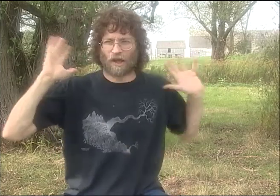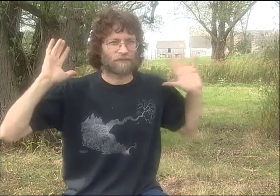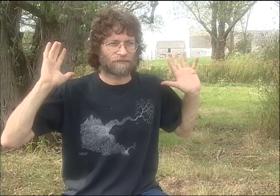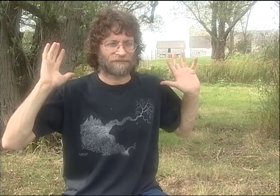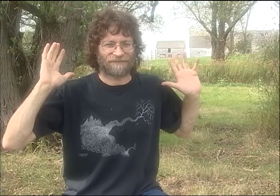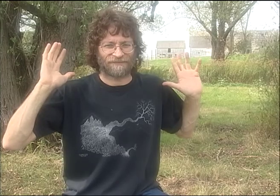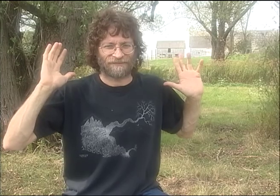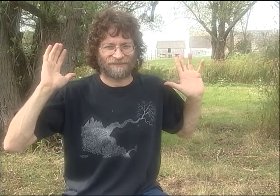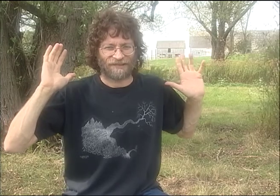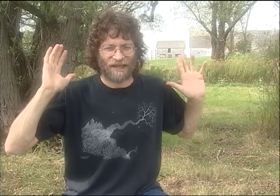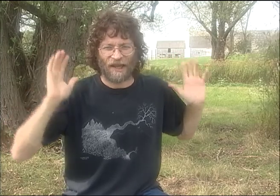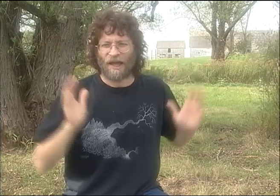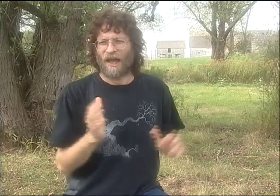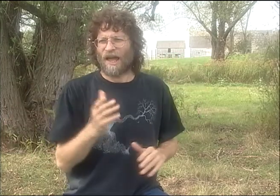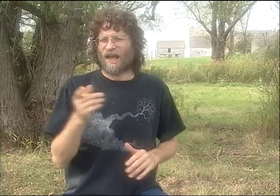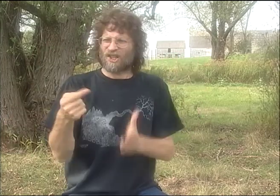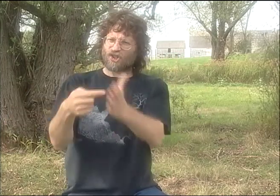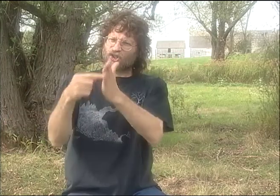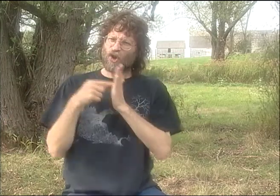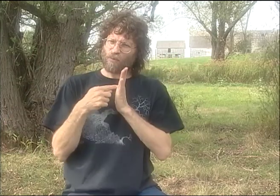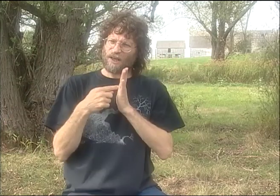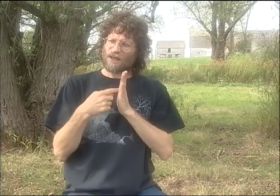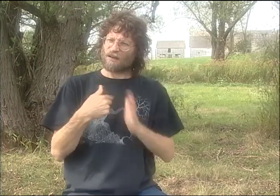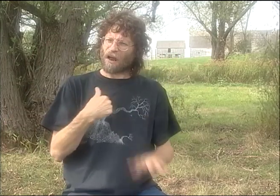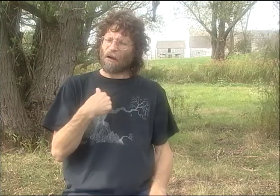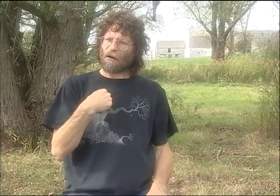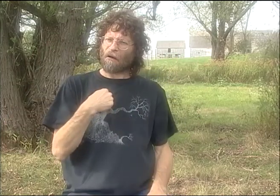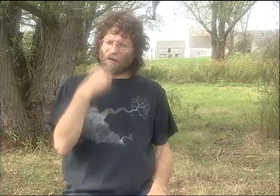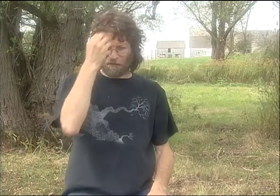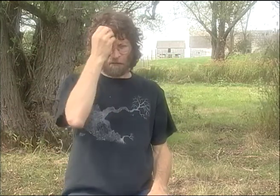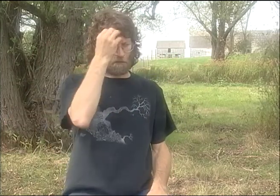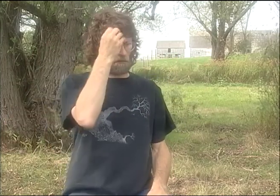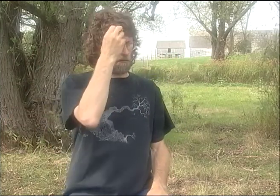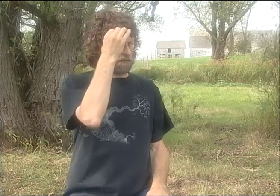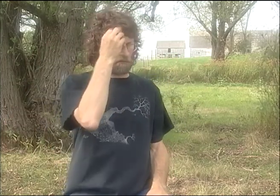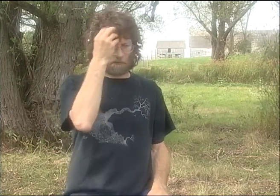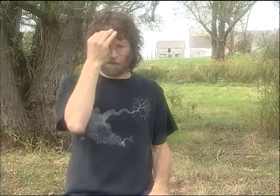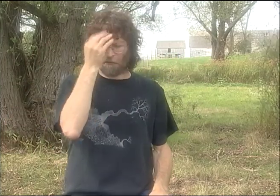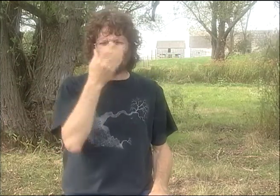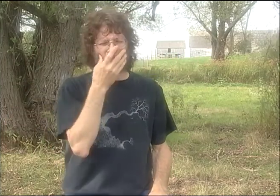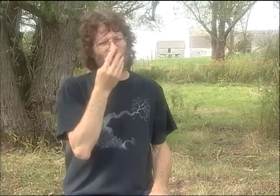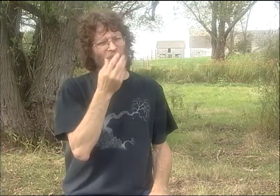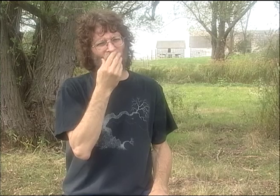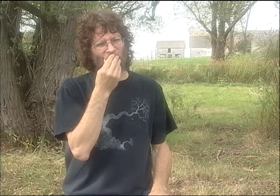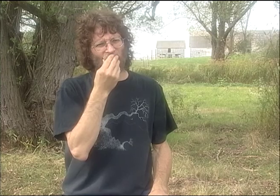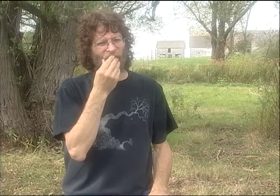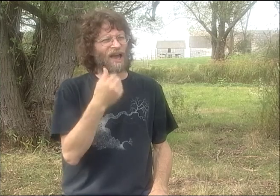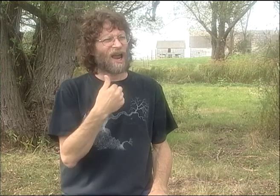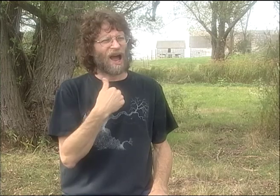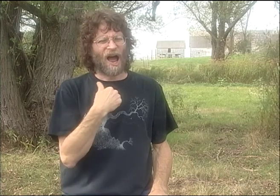SO DEBBIE HAD THIS SHORT POEM, MAYBE JUST A 15-SECOND THING THAT WAS BASED OFF OF MILK CARTONS.